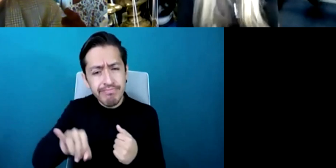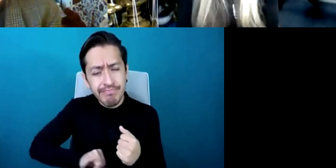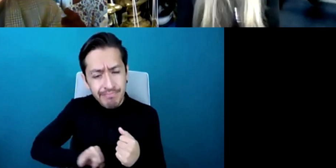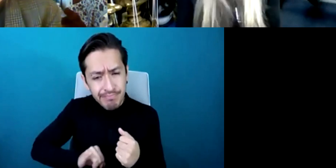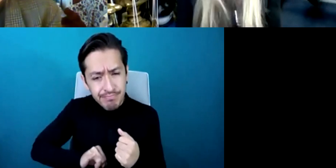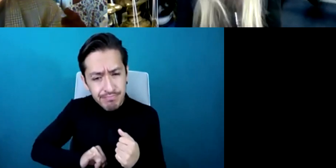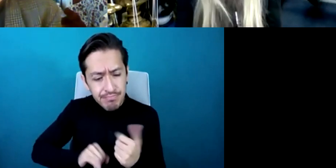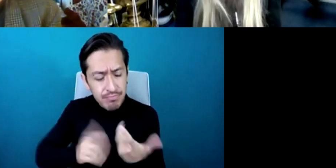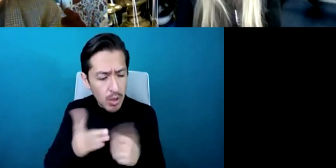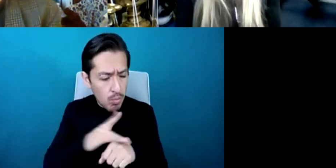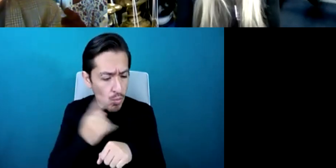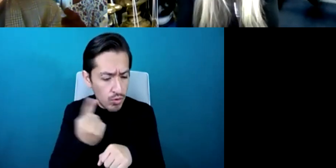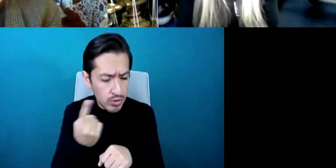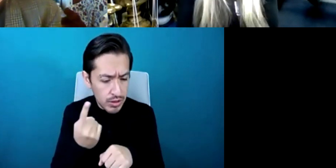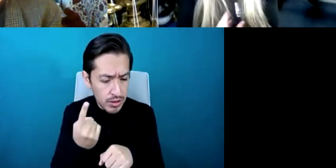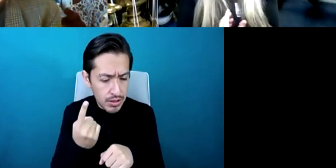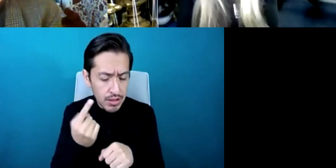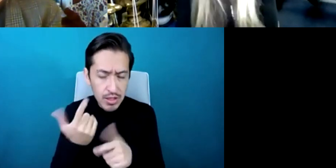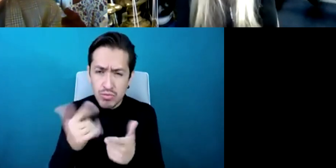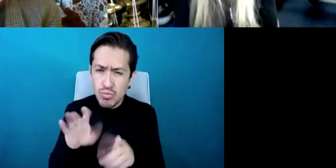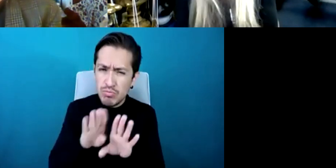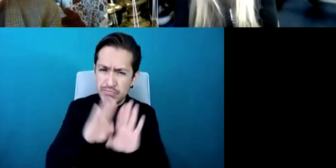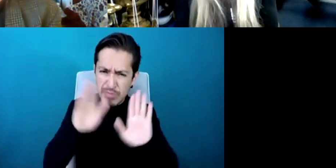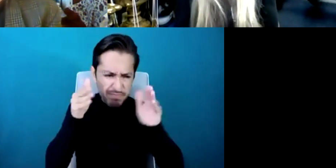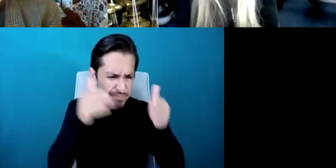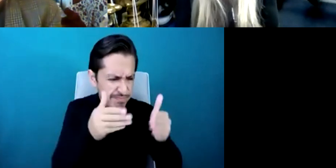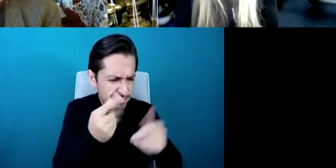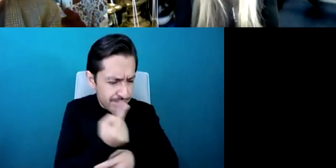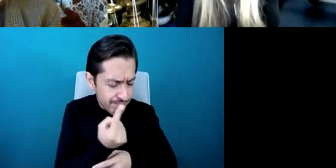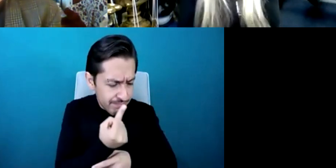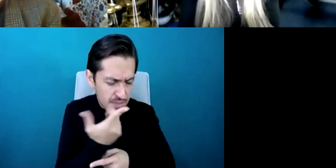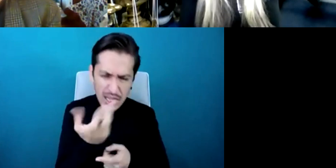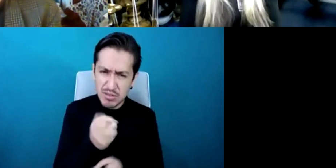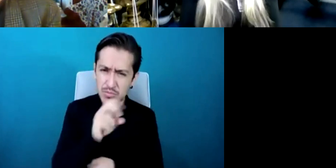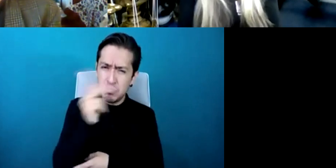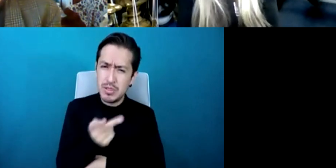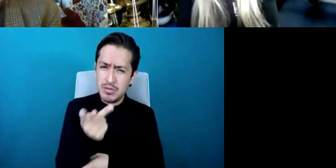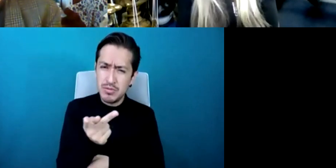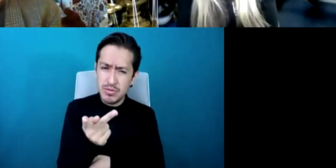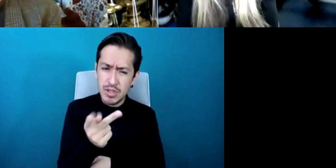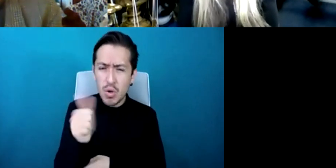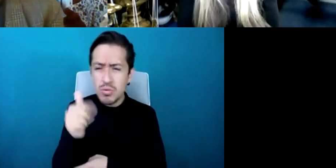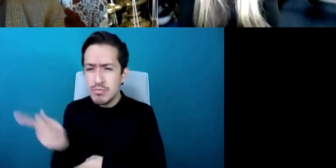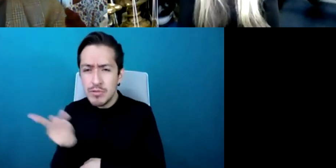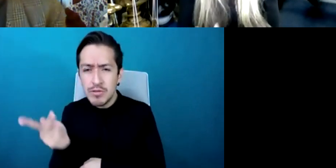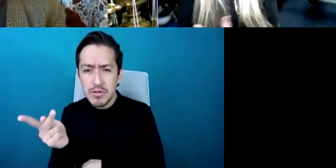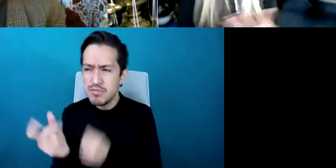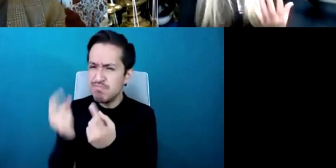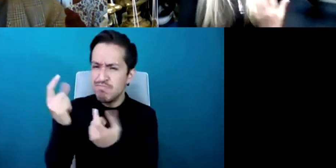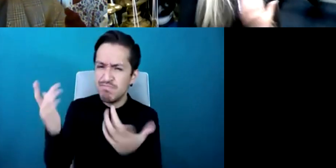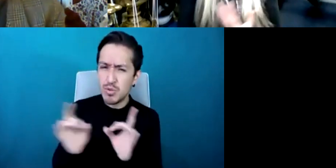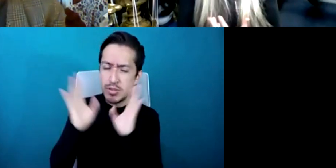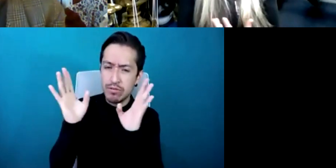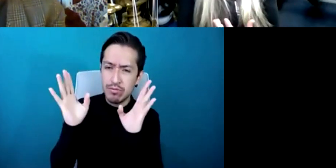you focus on so lots of different questions arose and suddenly I was sort of living in a landscape